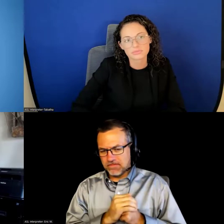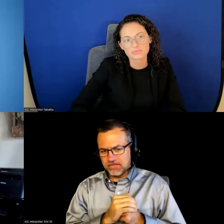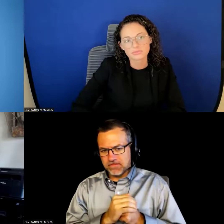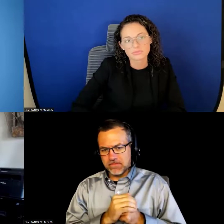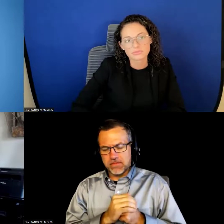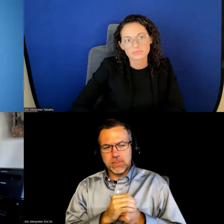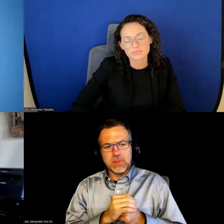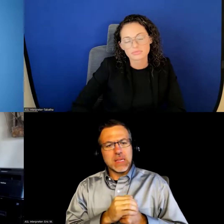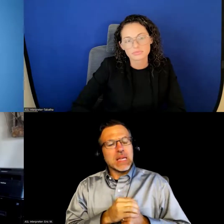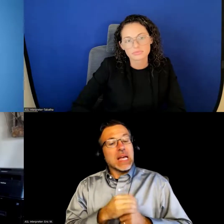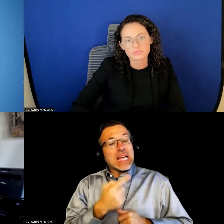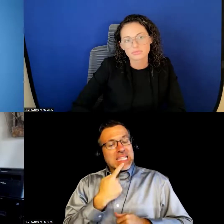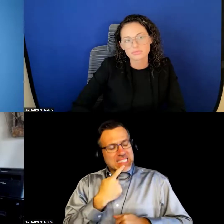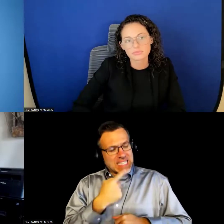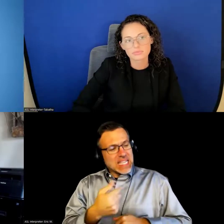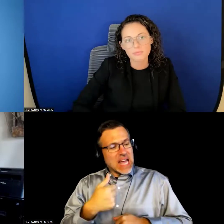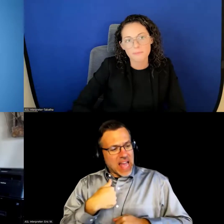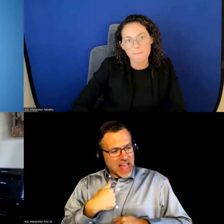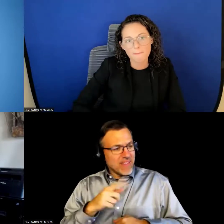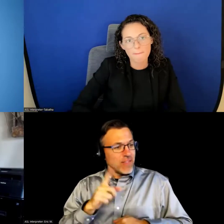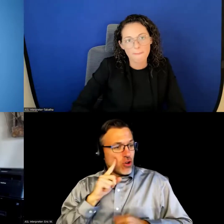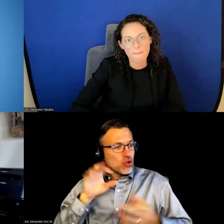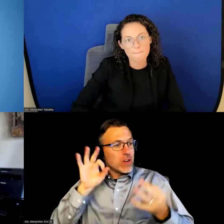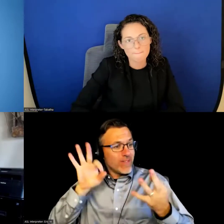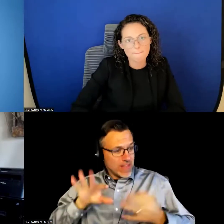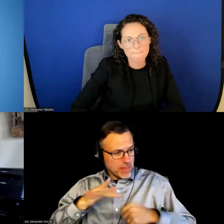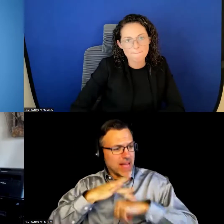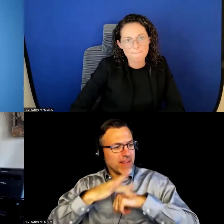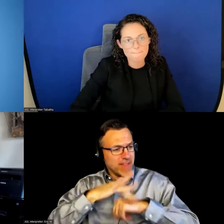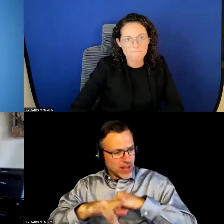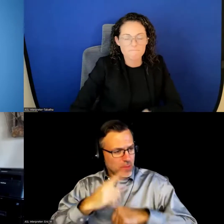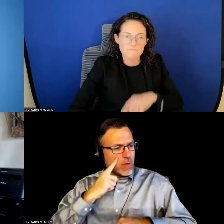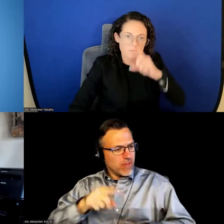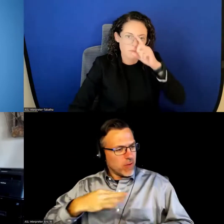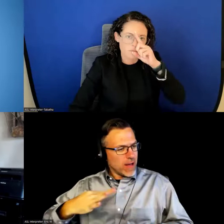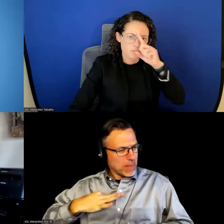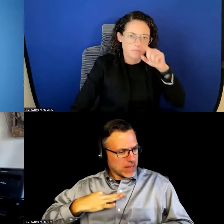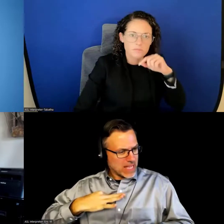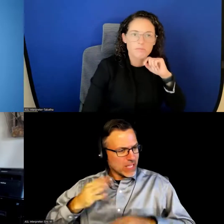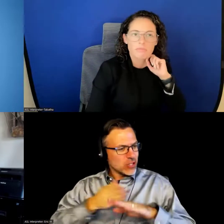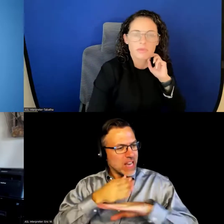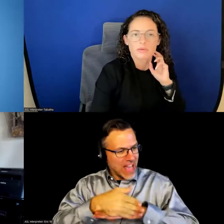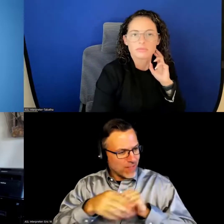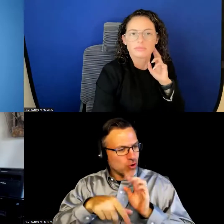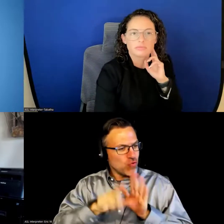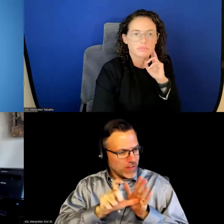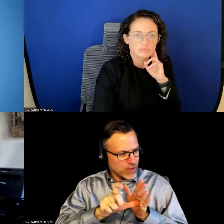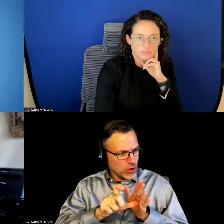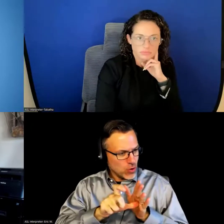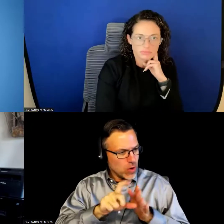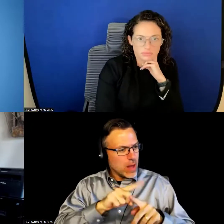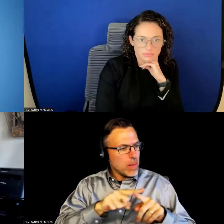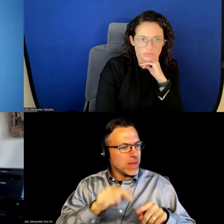So I have been told feedback is available for applications after review, though not in the same capacity as a typical grant.